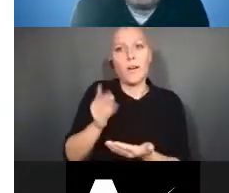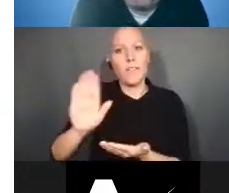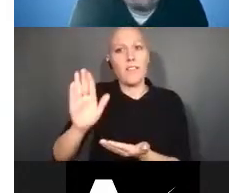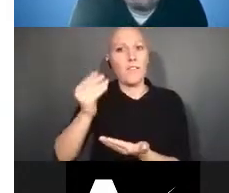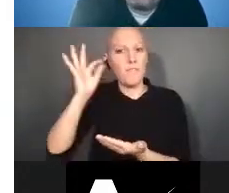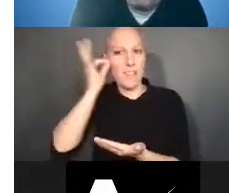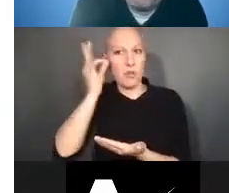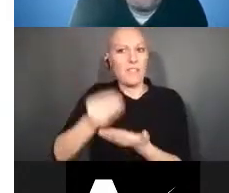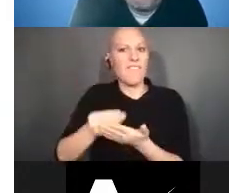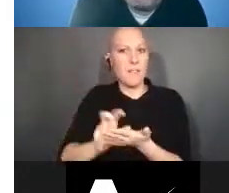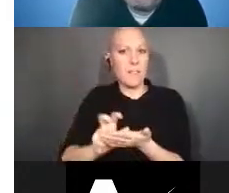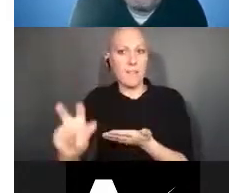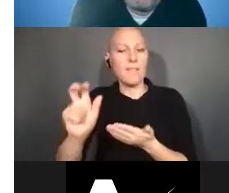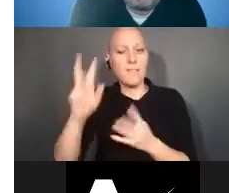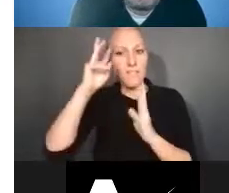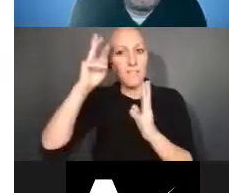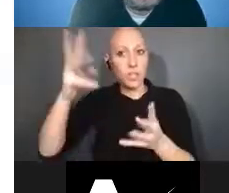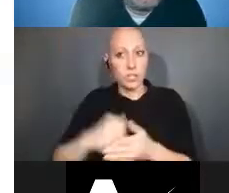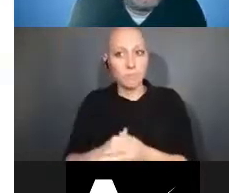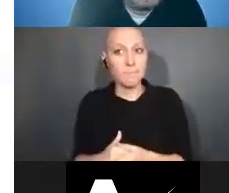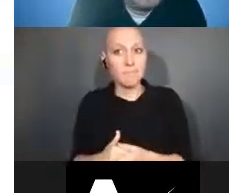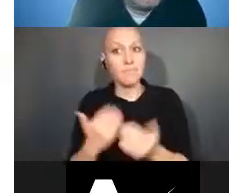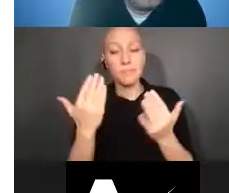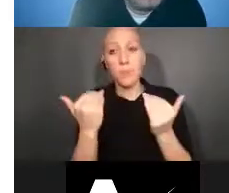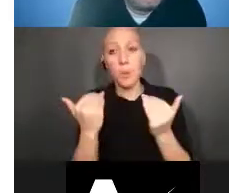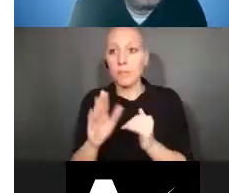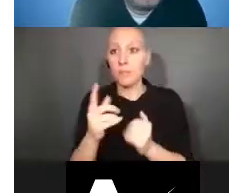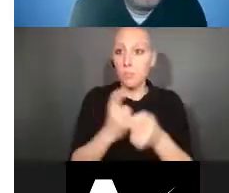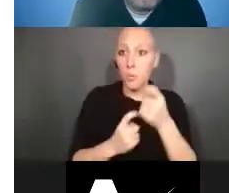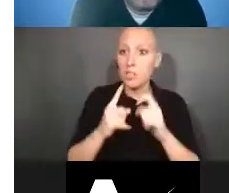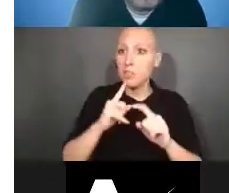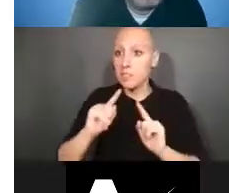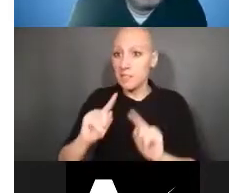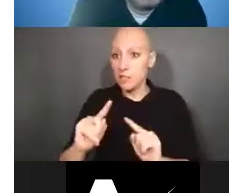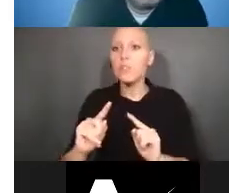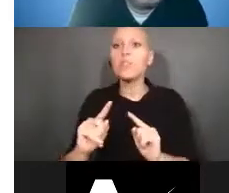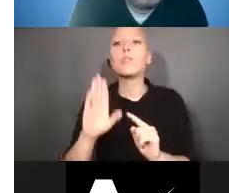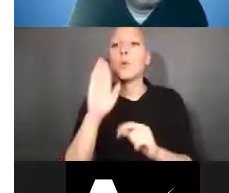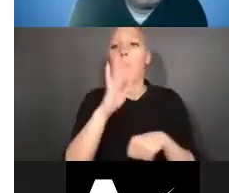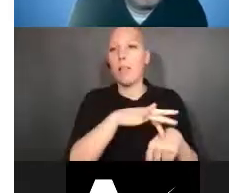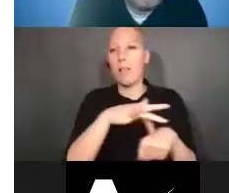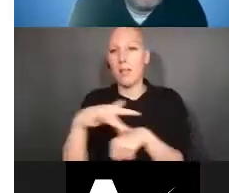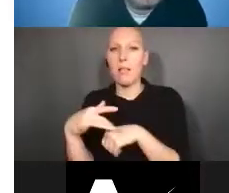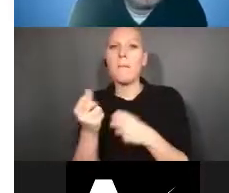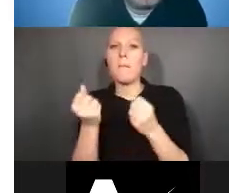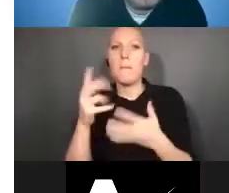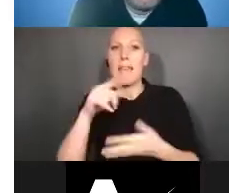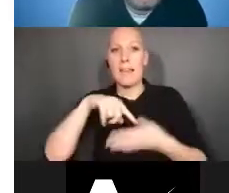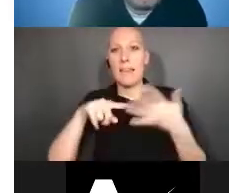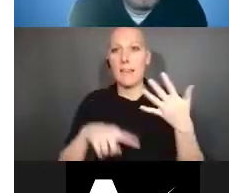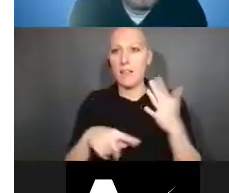and answers we'll get an opportunity to touch on many, if not all, of these policies and objectives